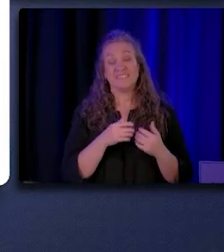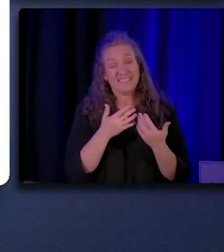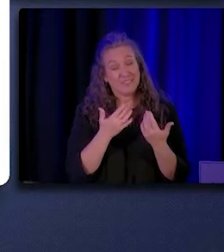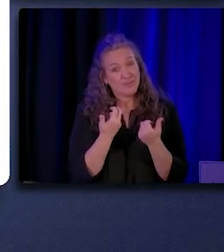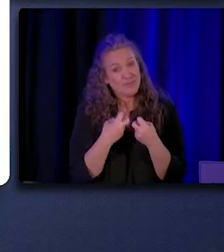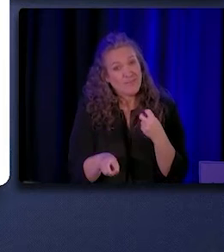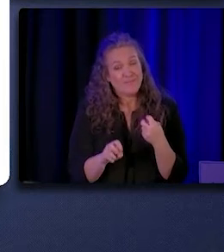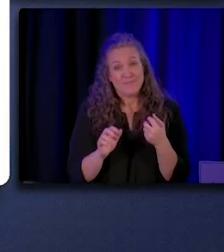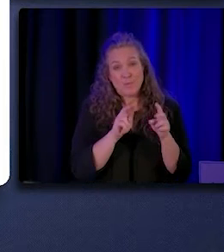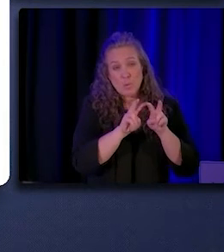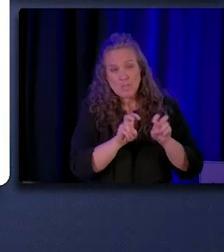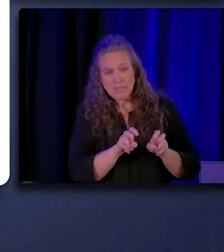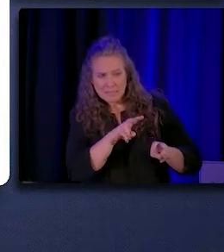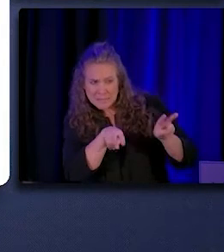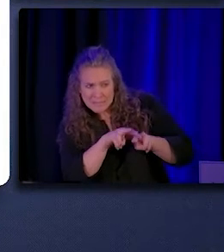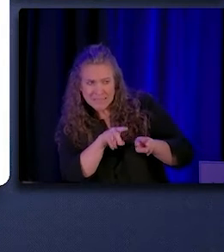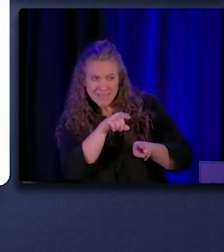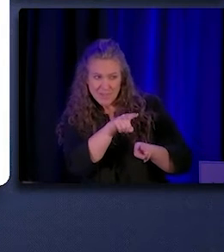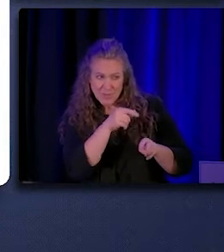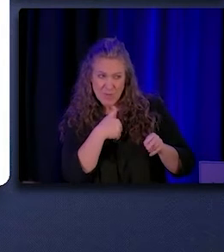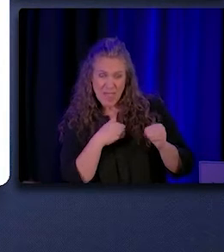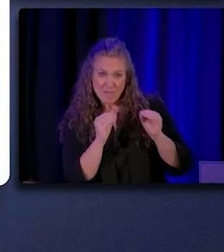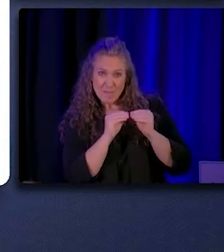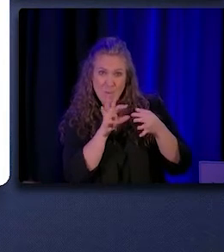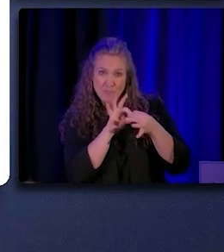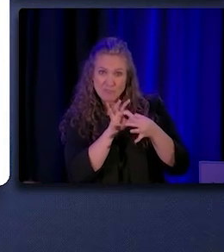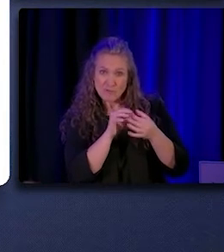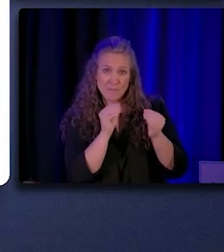if these programs had the presence outside of or beyond their own communities.